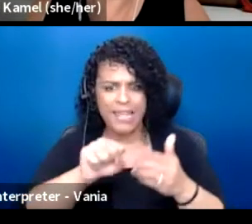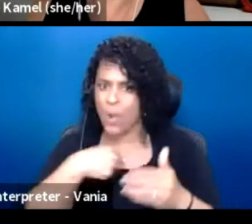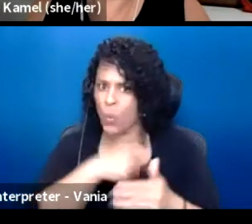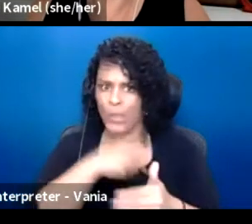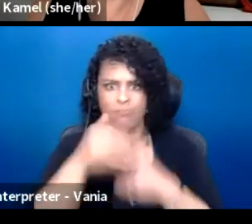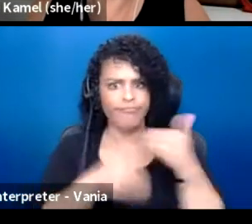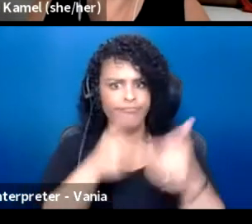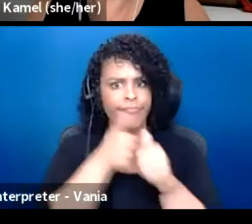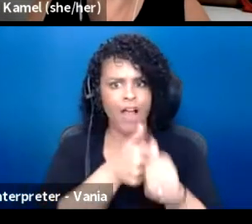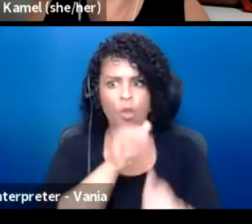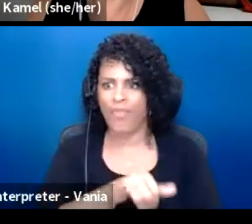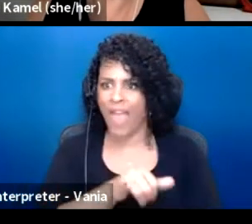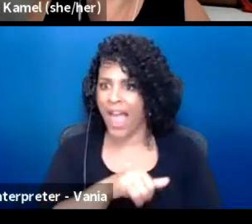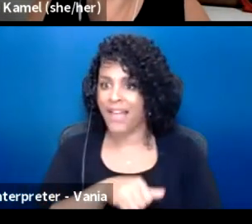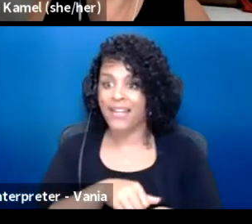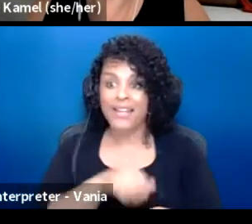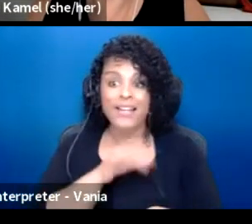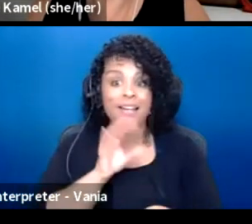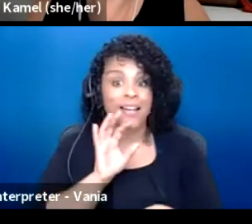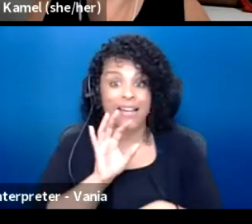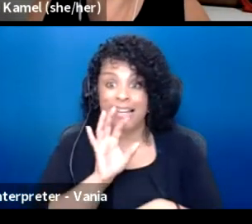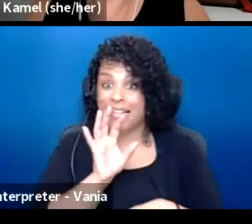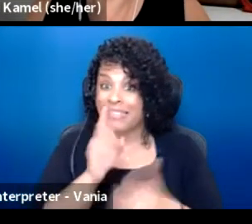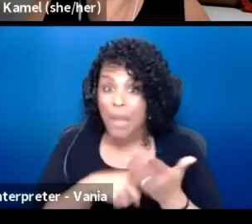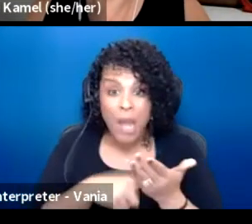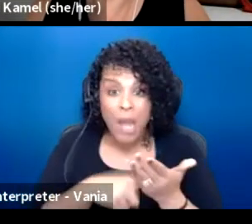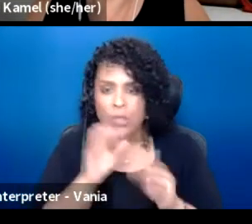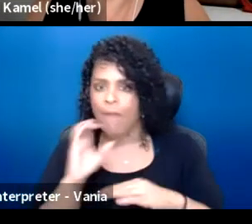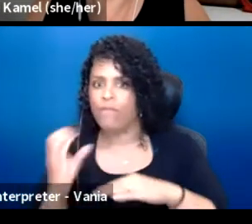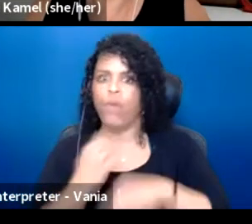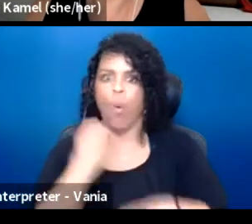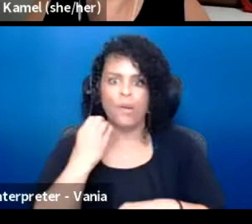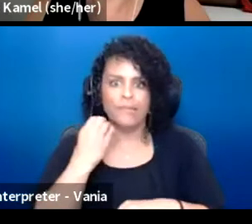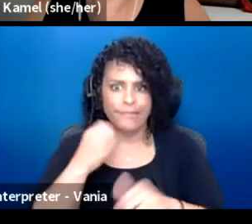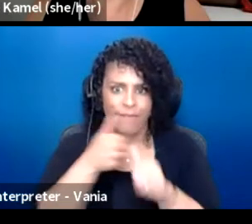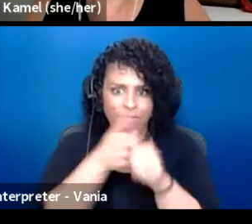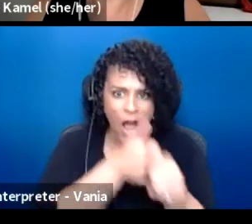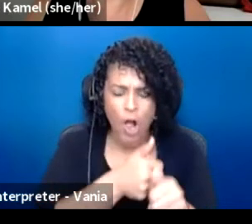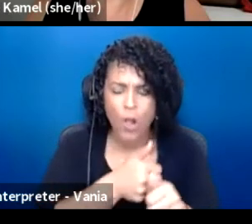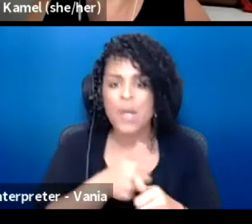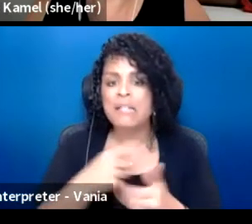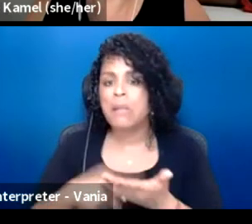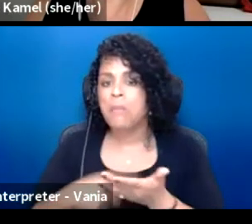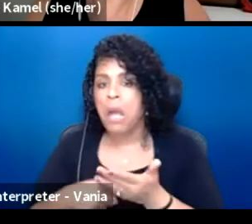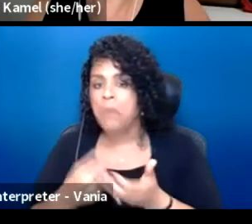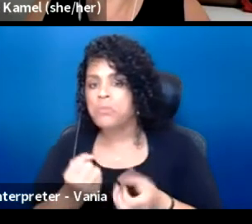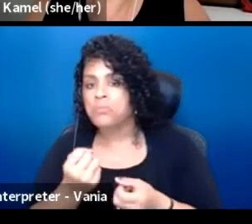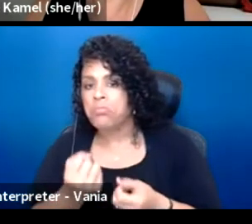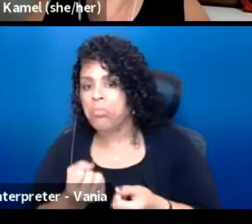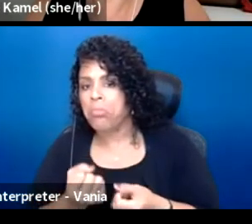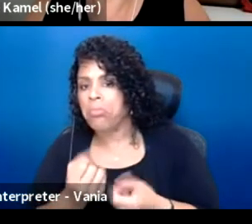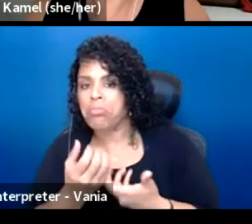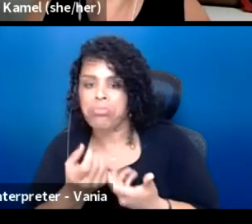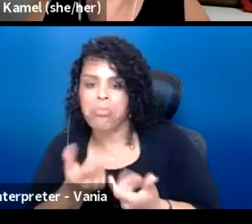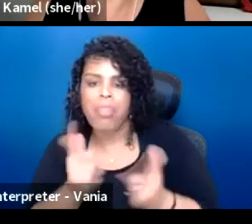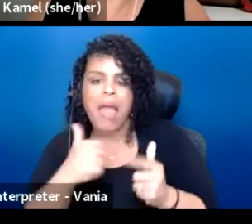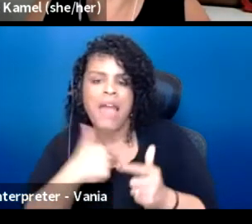Sometimes we're forced to continue on that way or sometimes we're part of the decision making of continuing that way. And so if you think about different